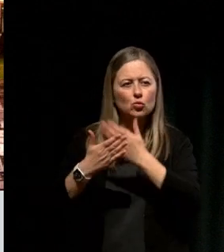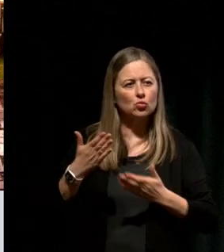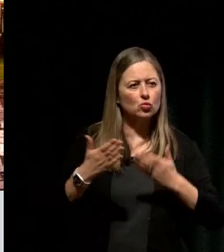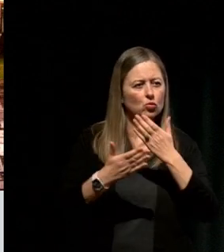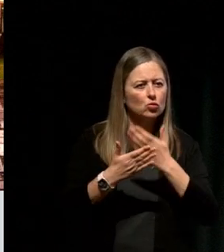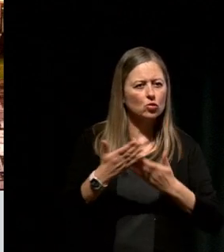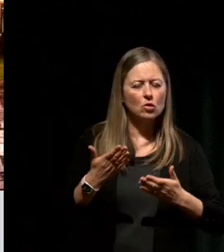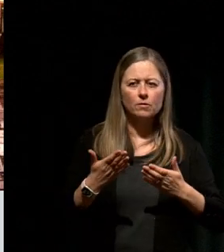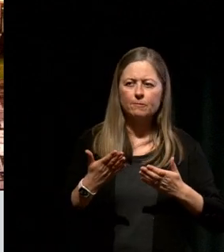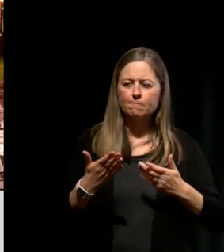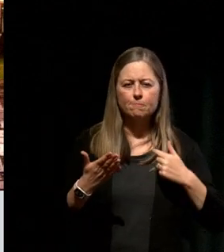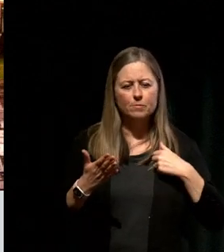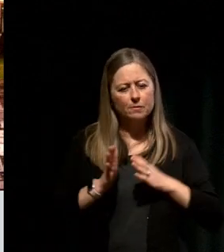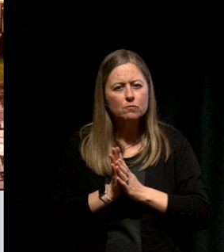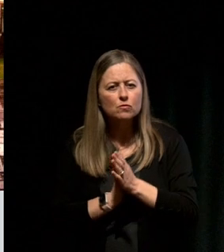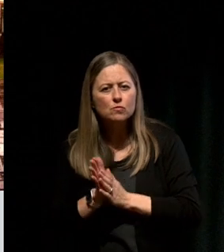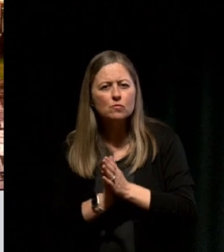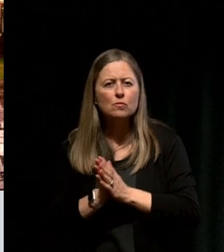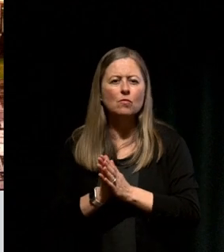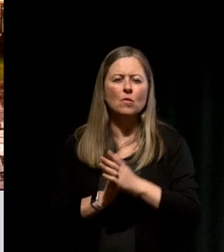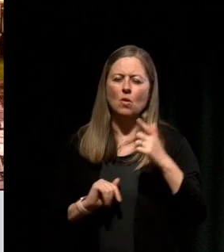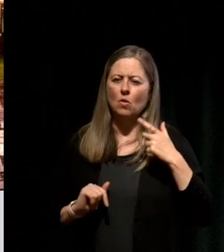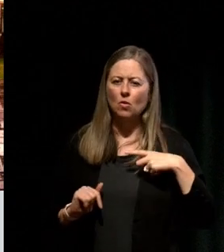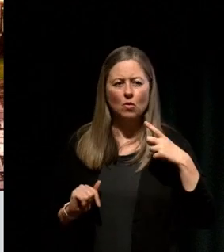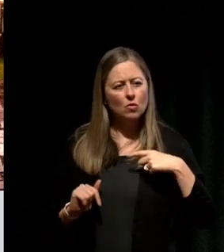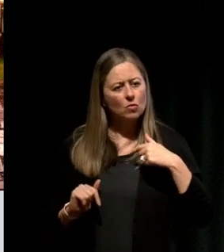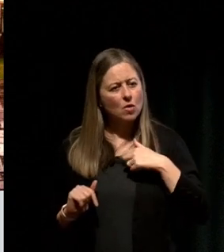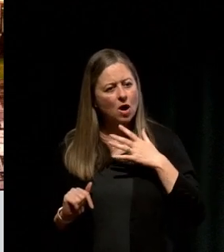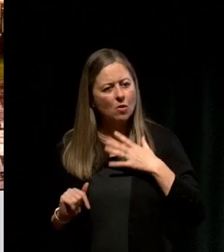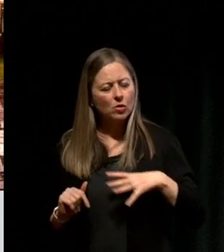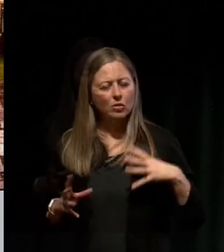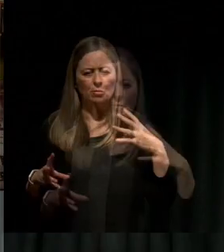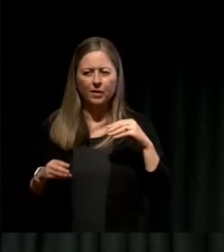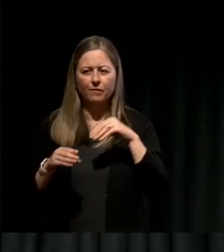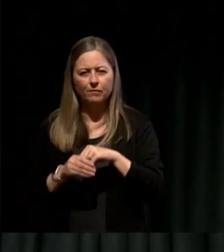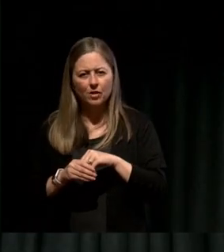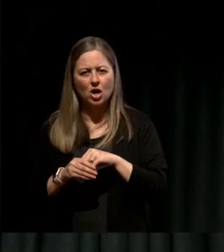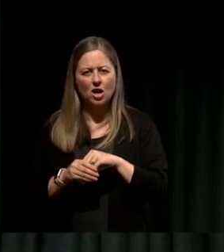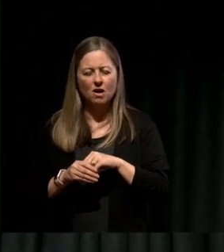Part of my why, part of why I wanted to do this was a response to feeling so powerless